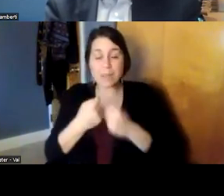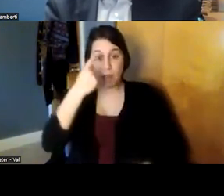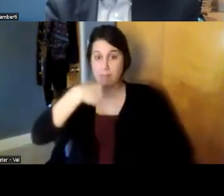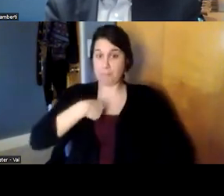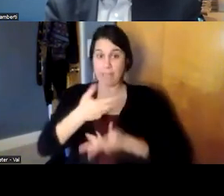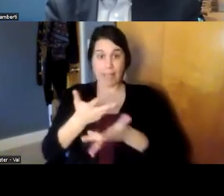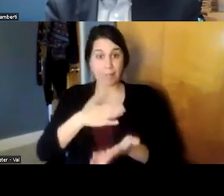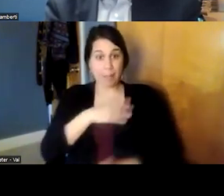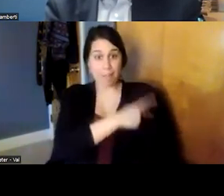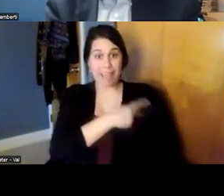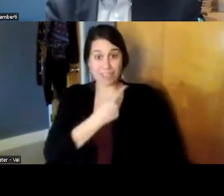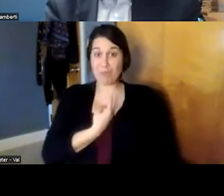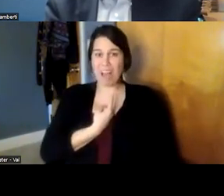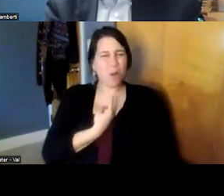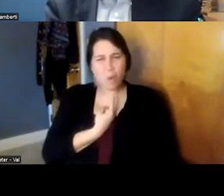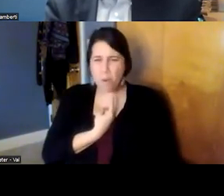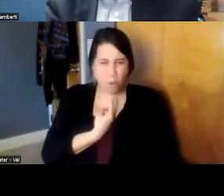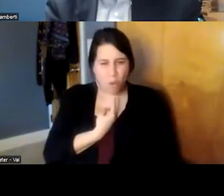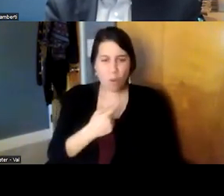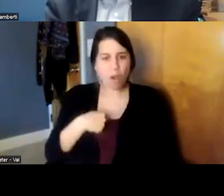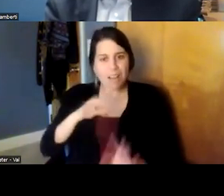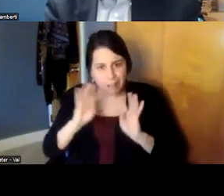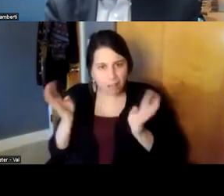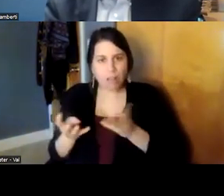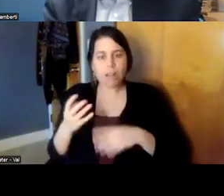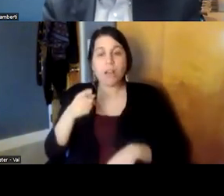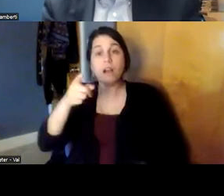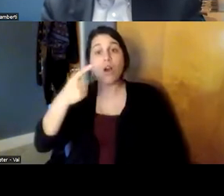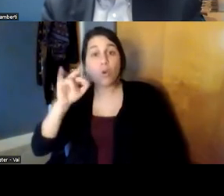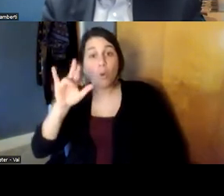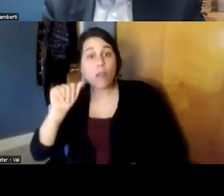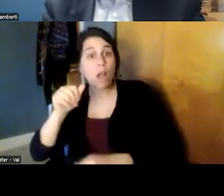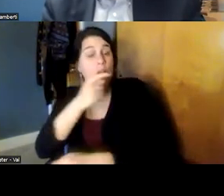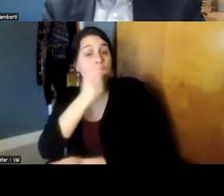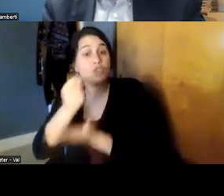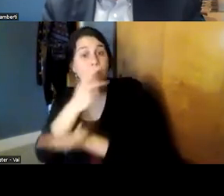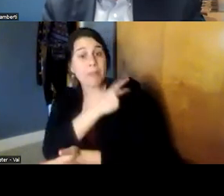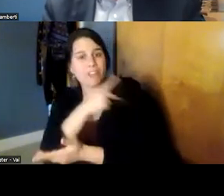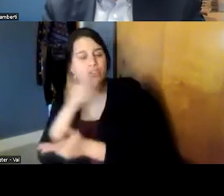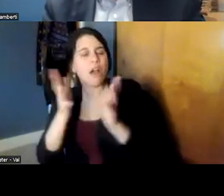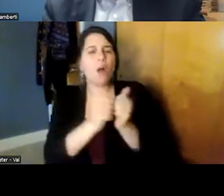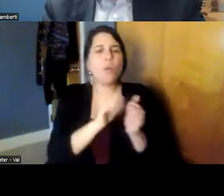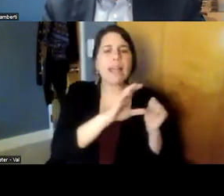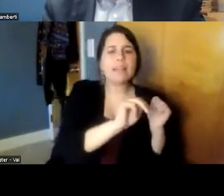is treating a patient she's talking to the case manager she's talking to the primary counselor